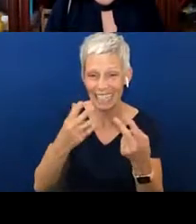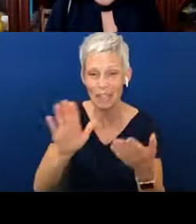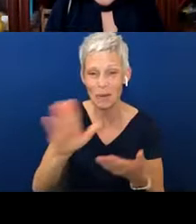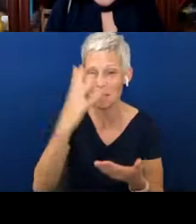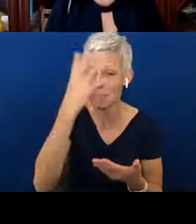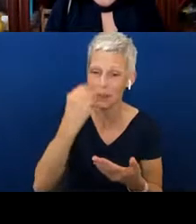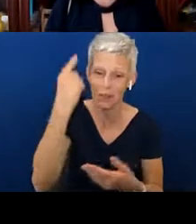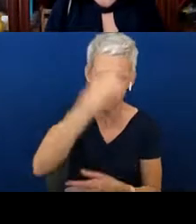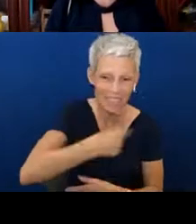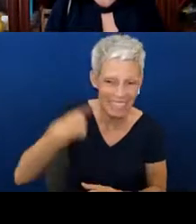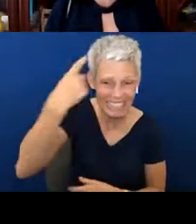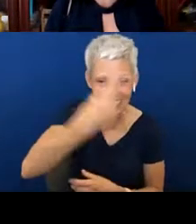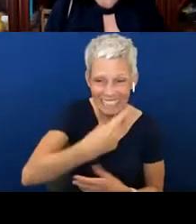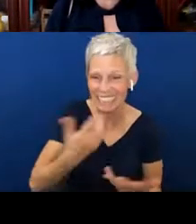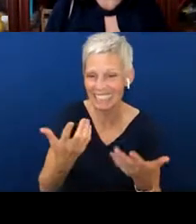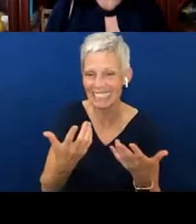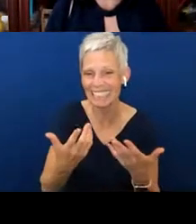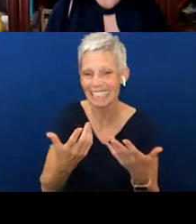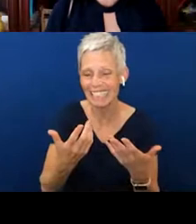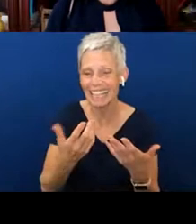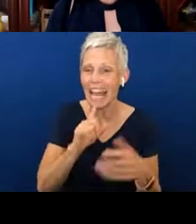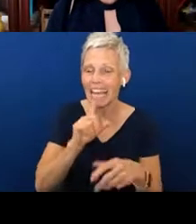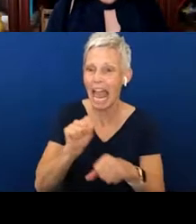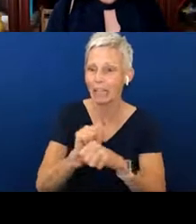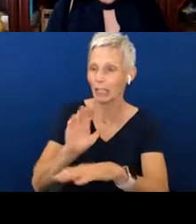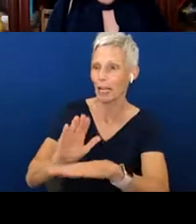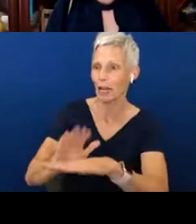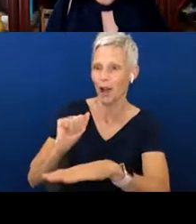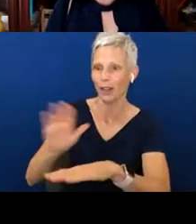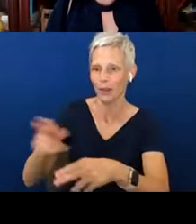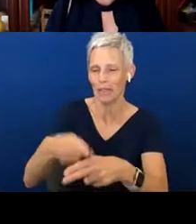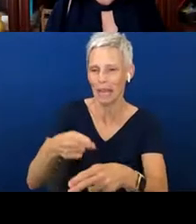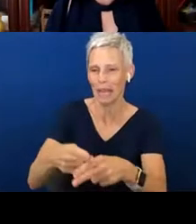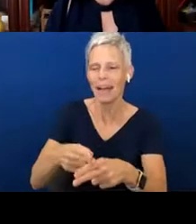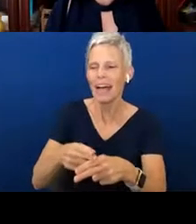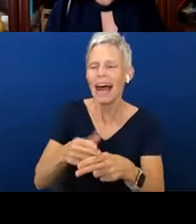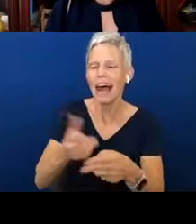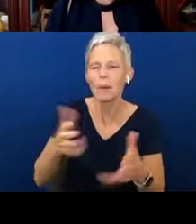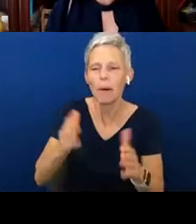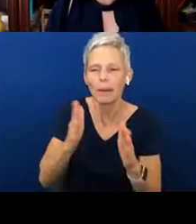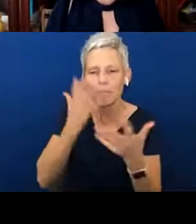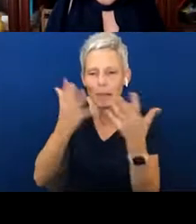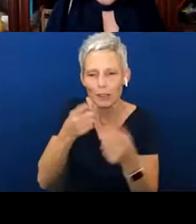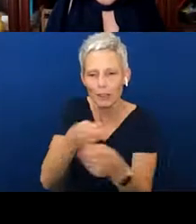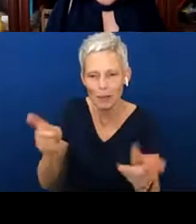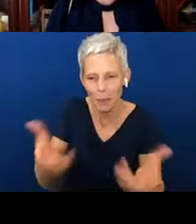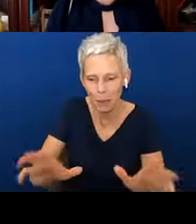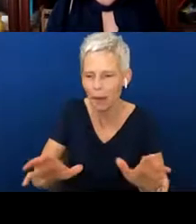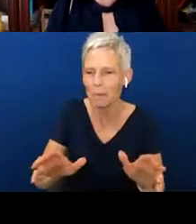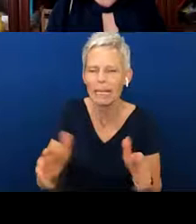actually call on you. I don't do that to embarrass people, but feel free at any time to type